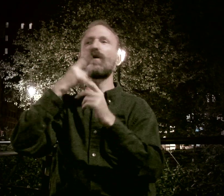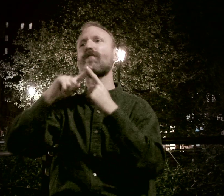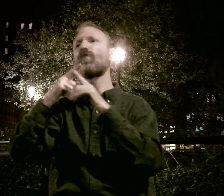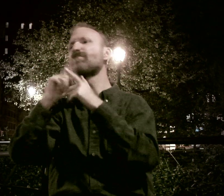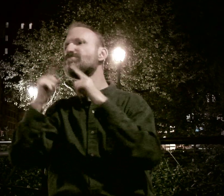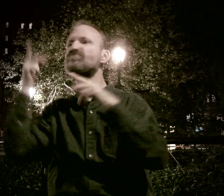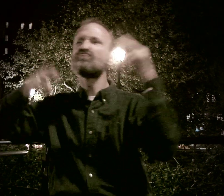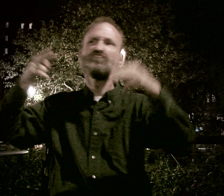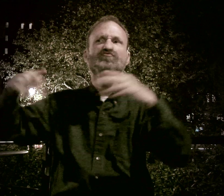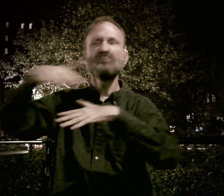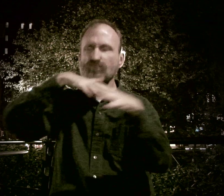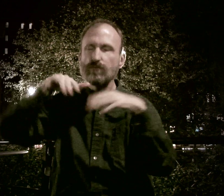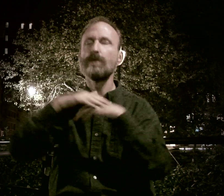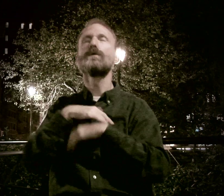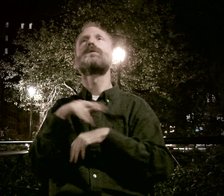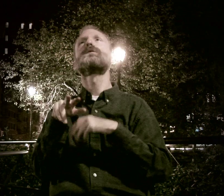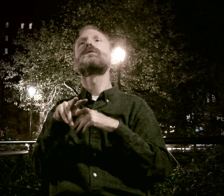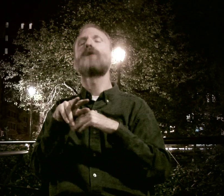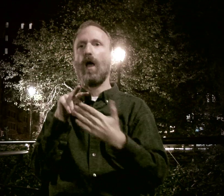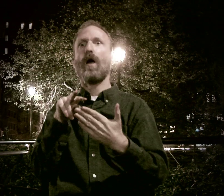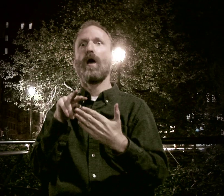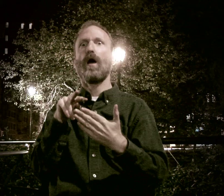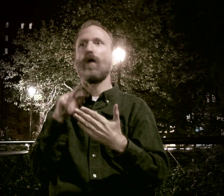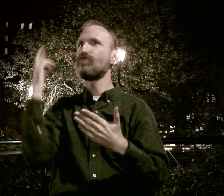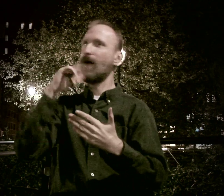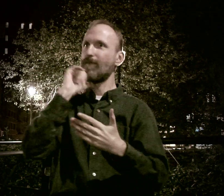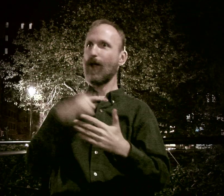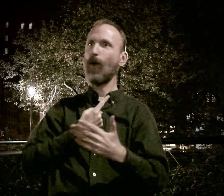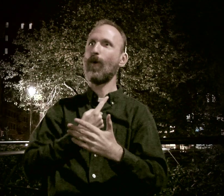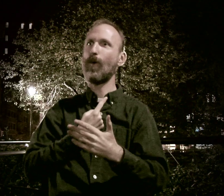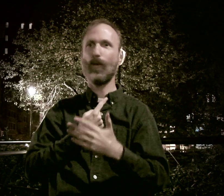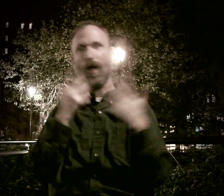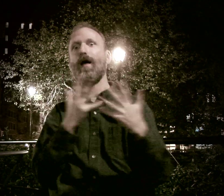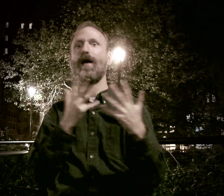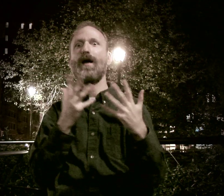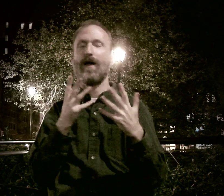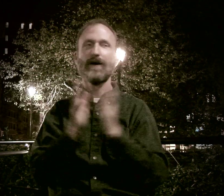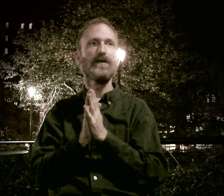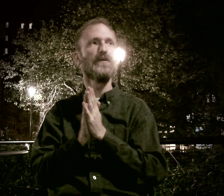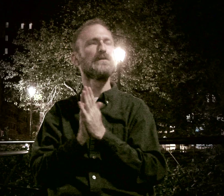and some of the friends who came into his social circle. Suddenly I realized, I am not the only one!